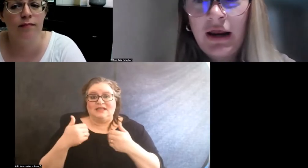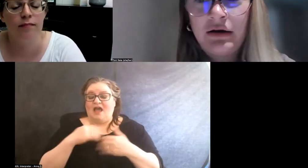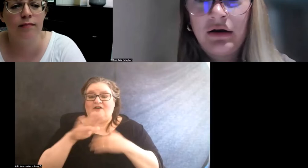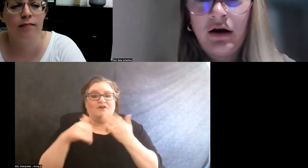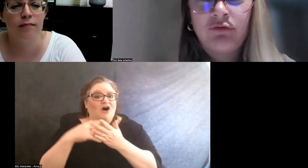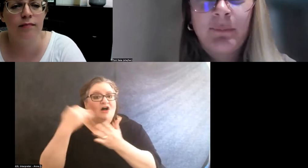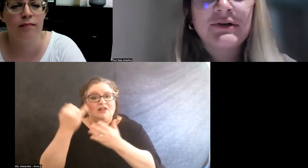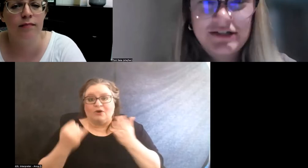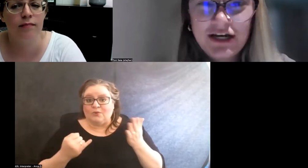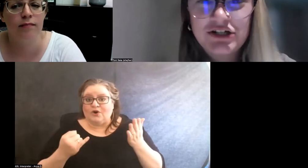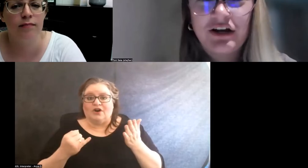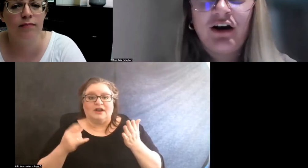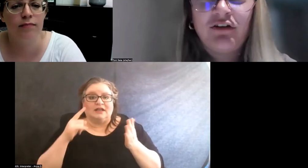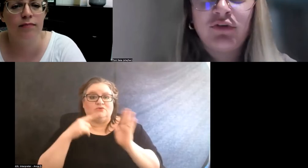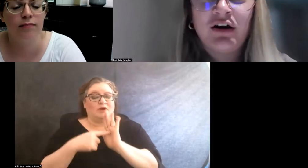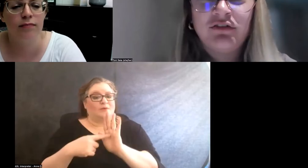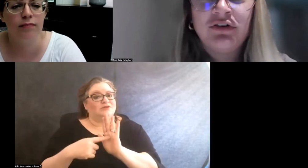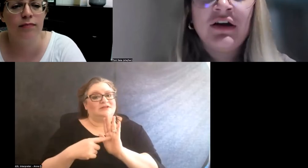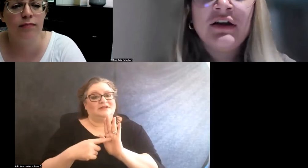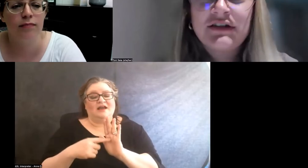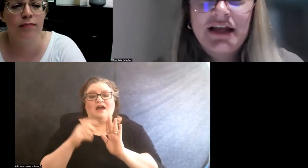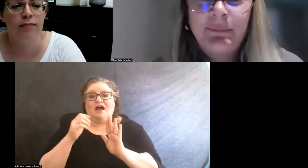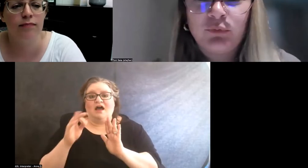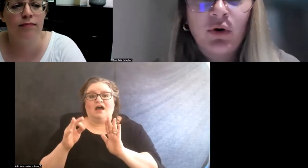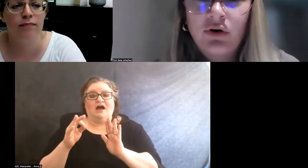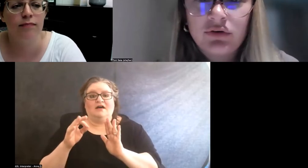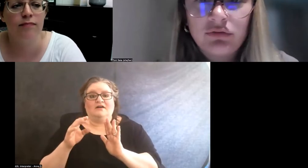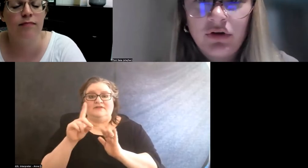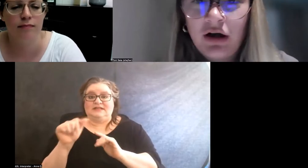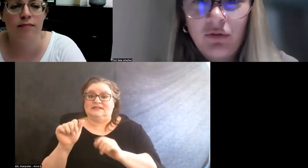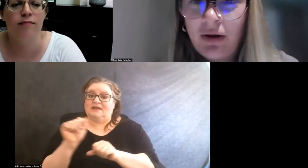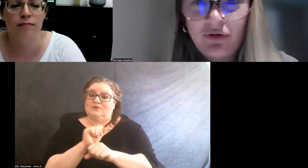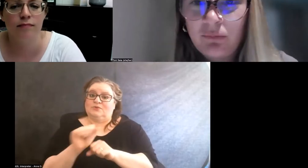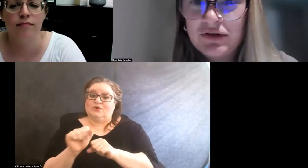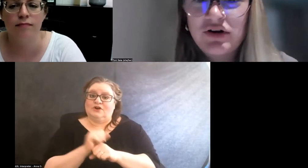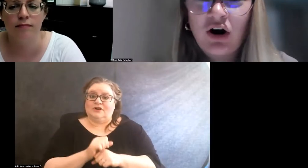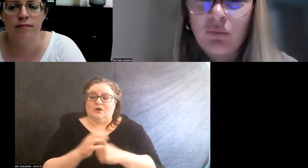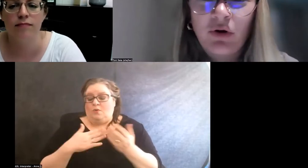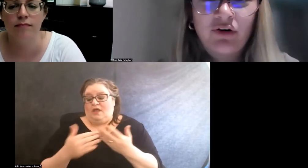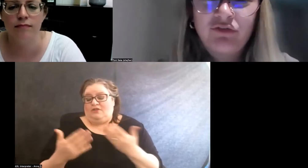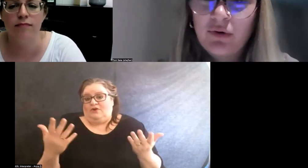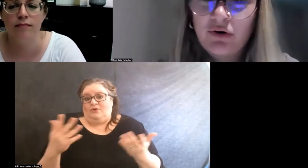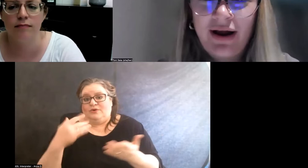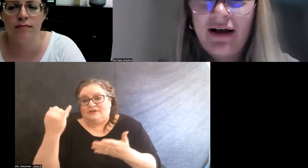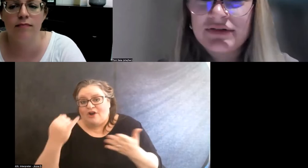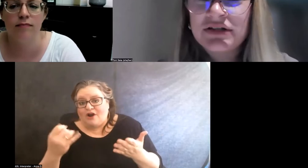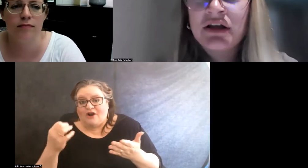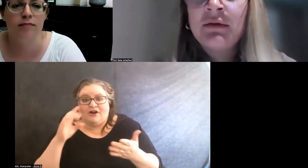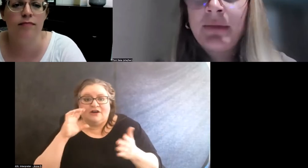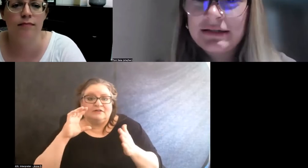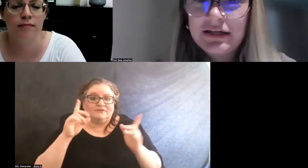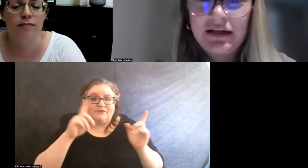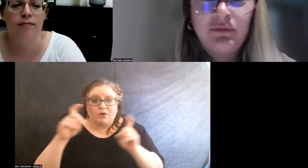and representation of disabled work, whether it was artwork, photographs, painting.